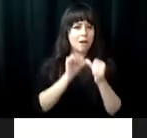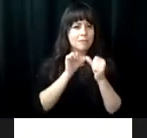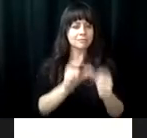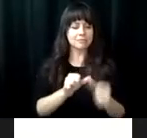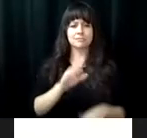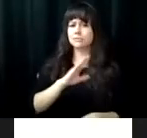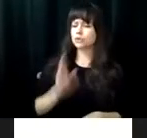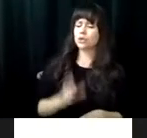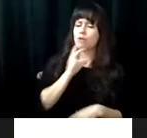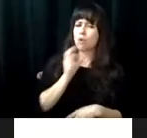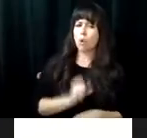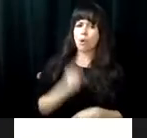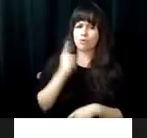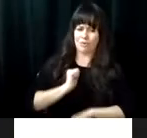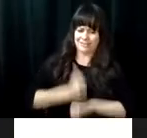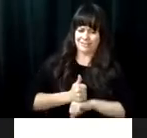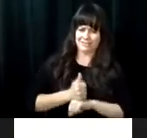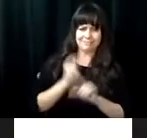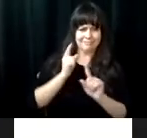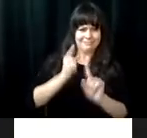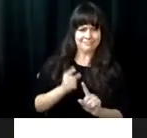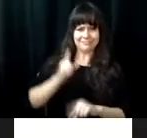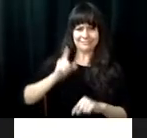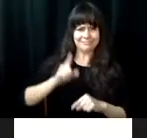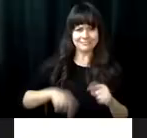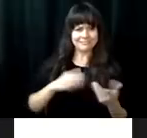we had a bright future, and that we knew that life would go on.